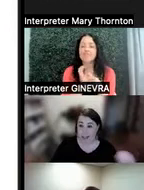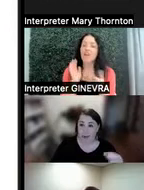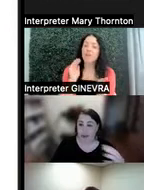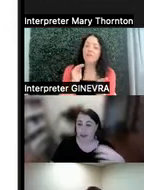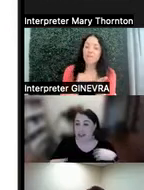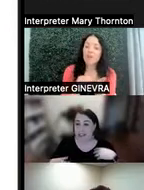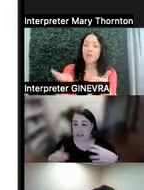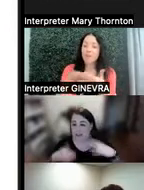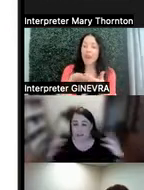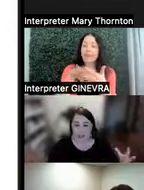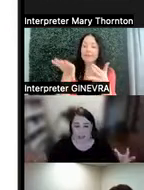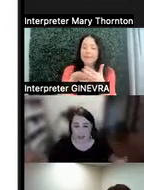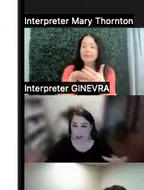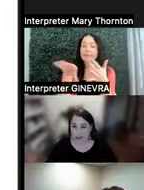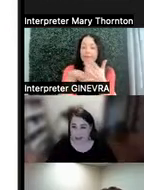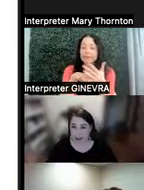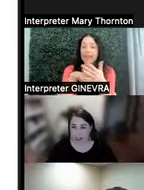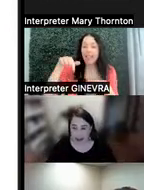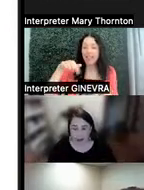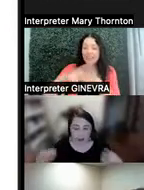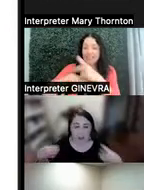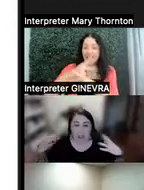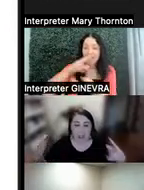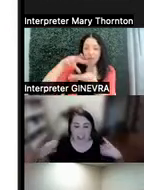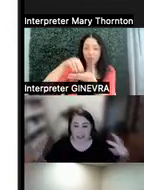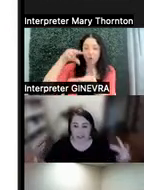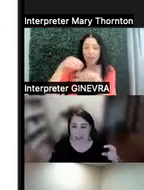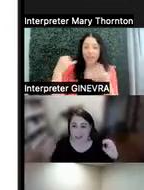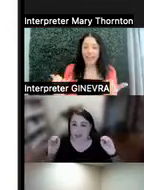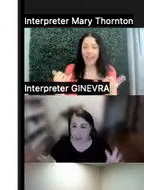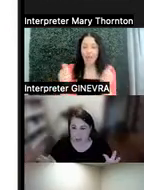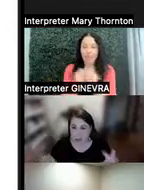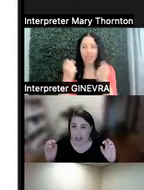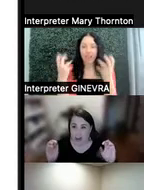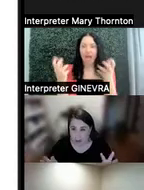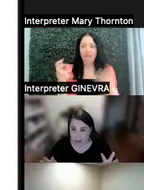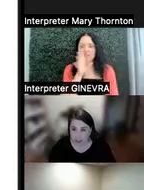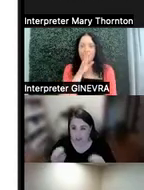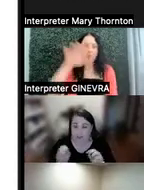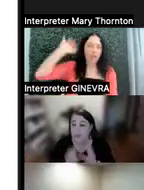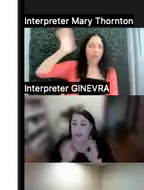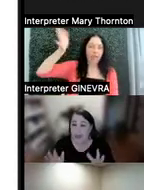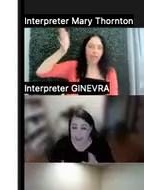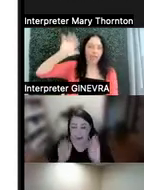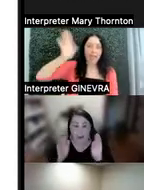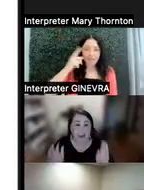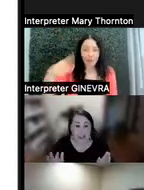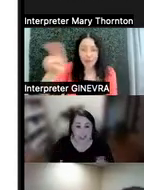So this type of learning that we're doing right now, with lots and lots of verbal output-- and for you guys, so graciously--